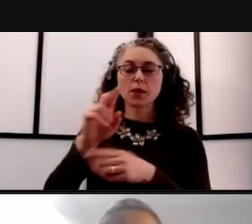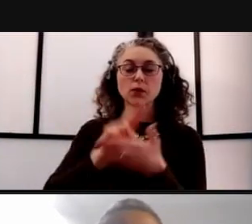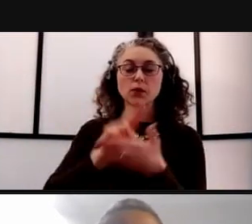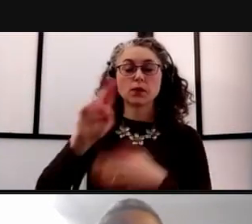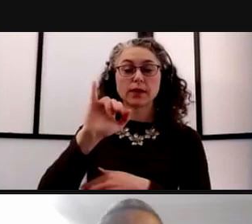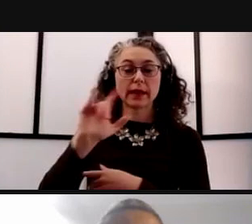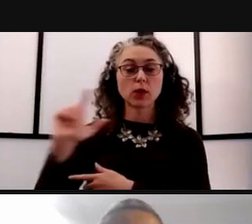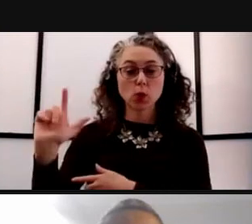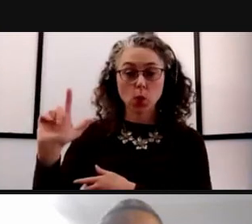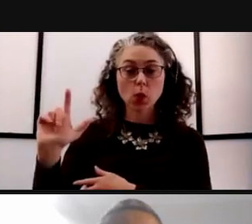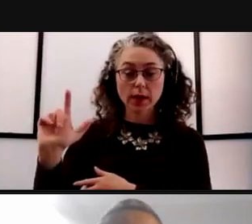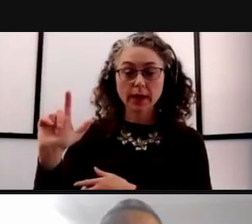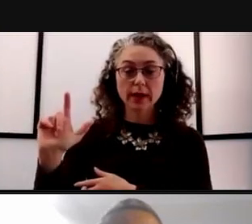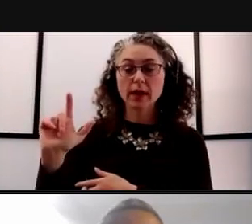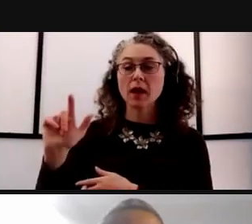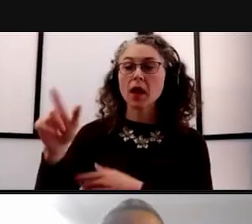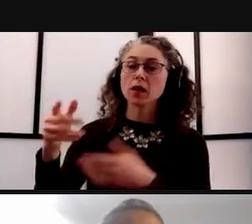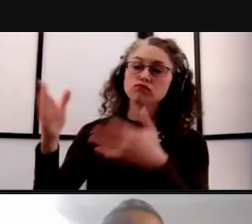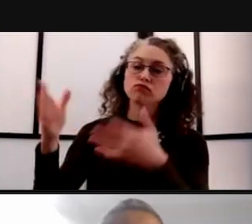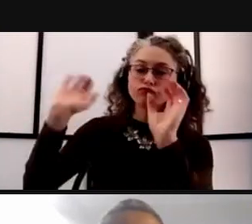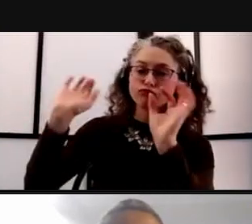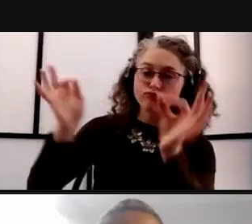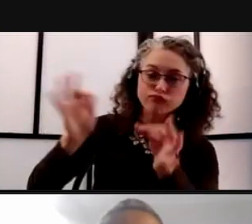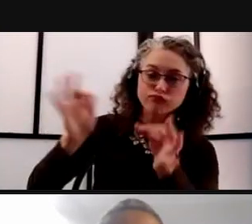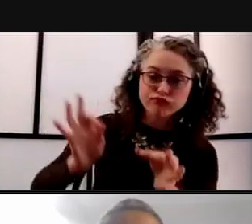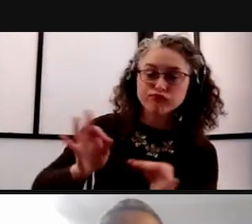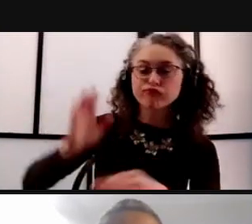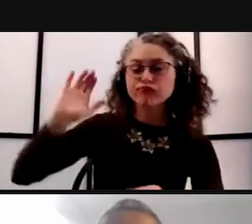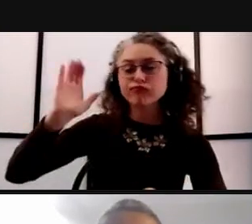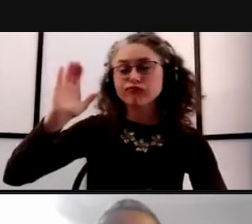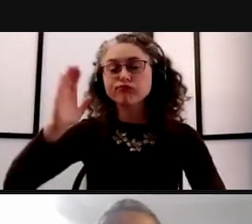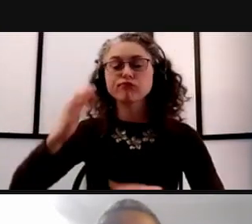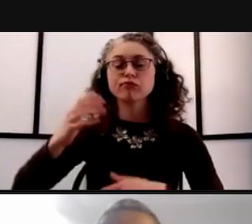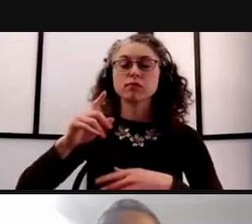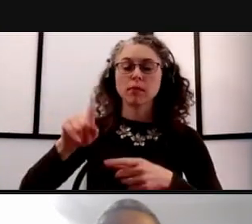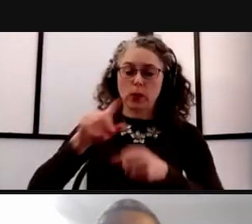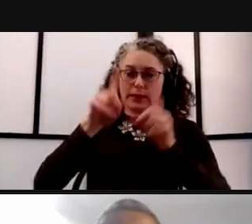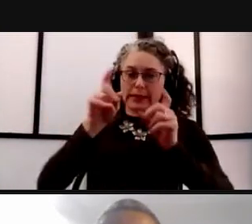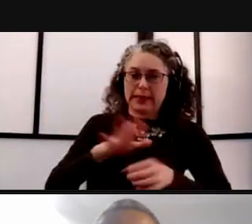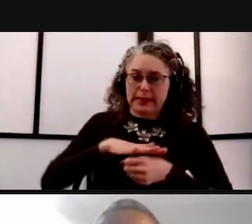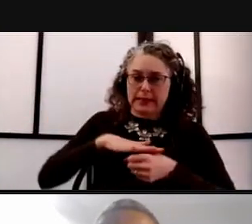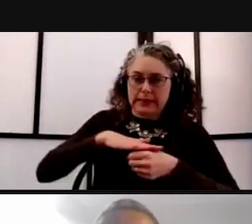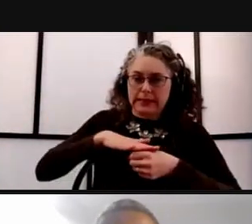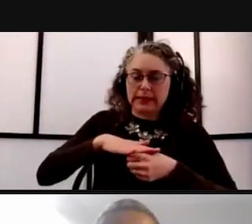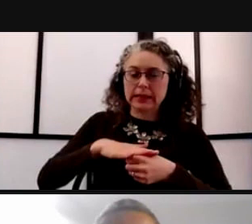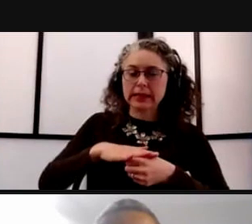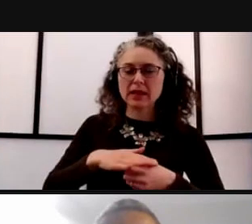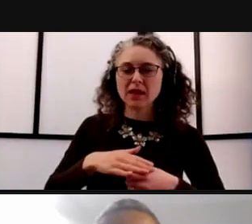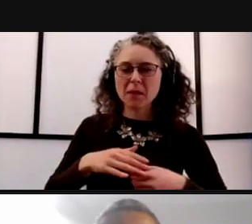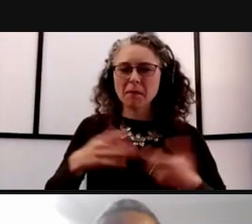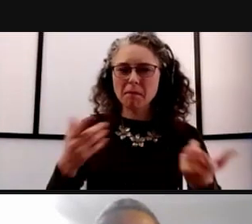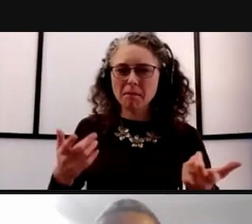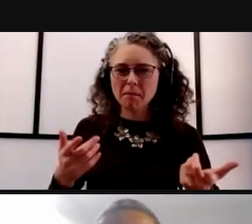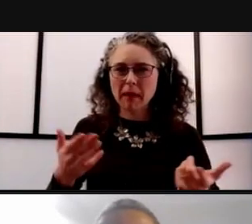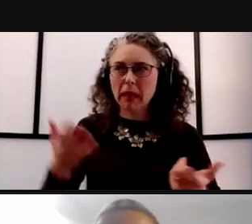Just talking about what's happened in the testing space, and I think we didn't have a way to do this a semester ago